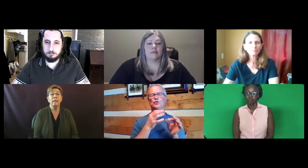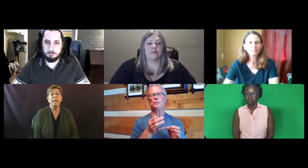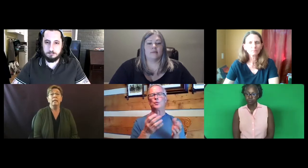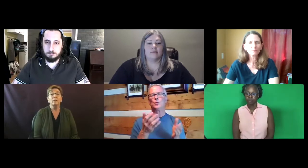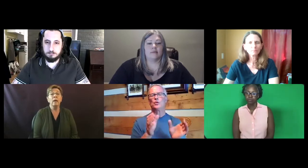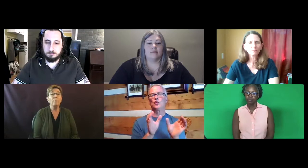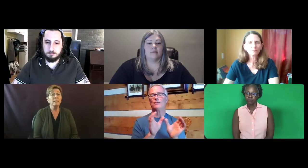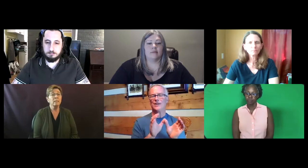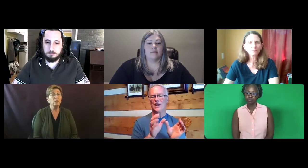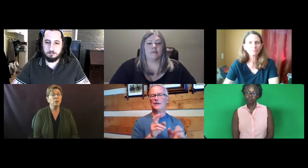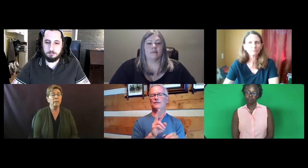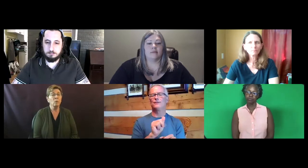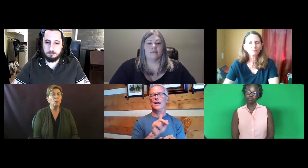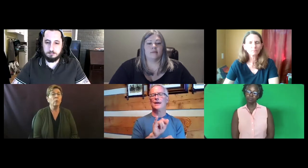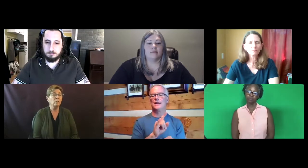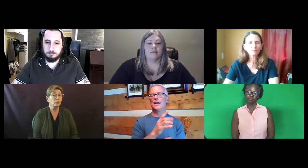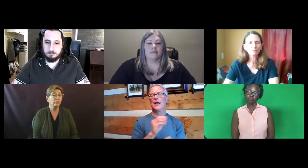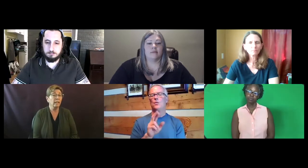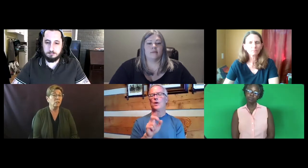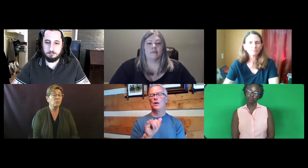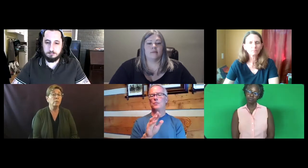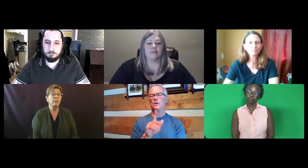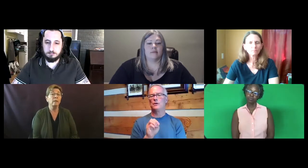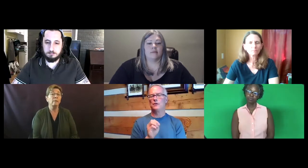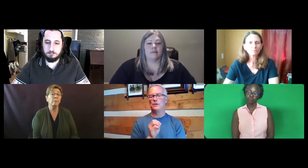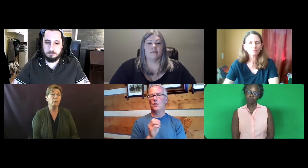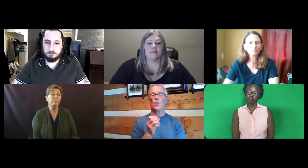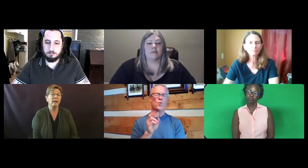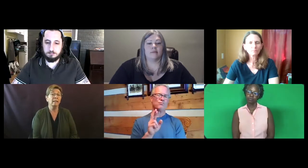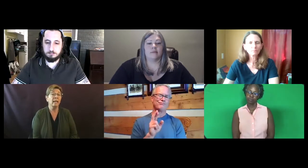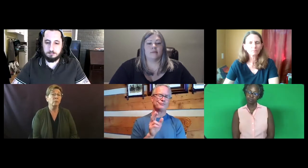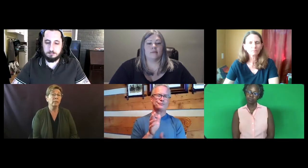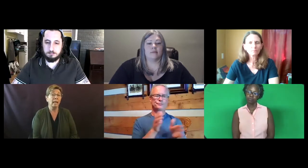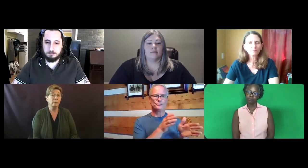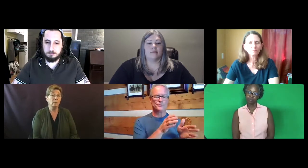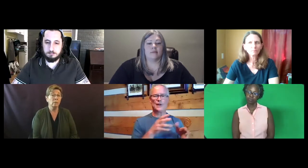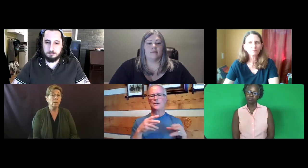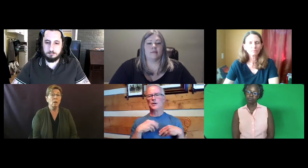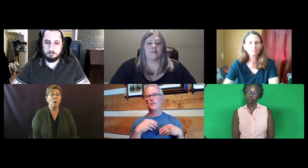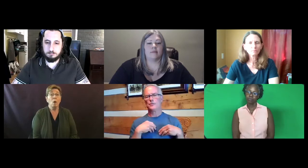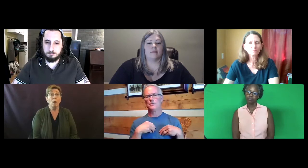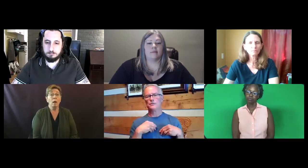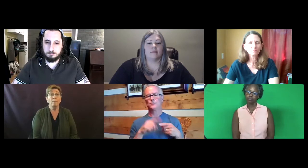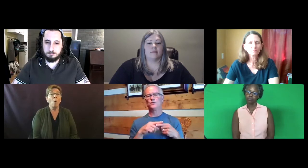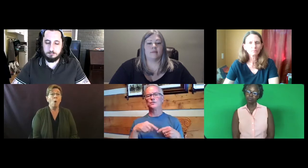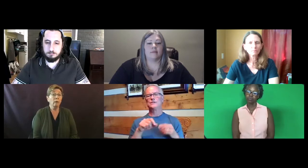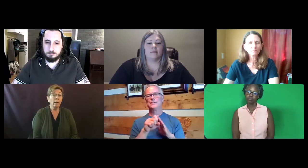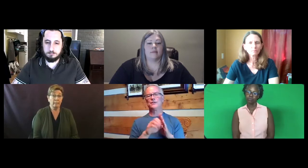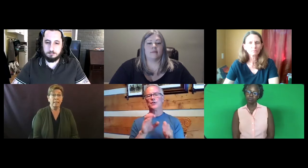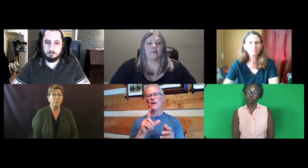To help us determine which certifications would be both valid and reliable, or acceptable